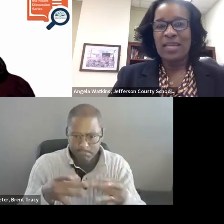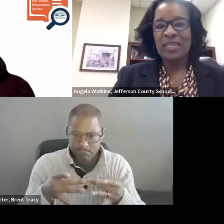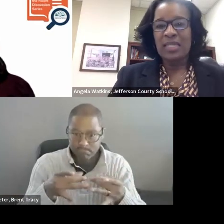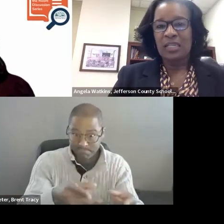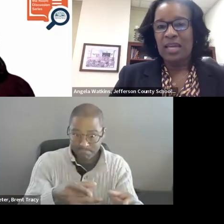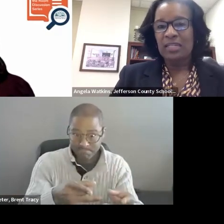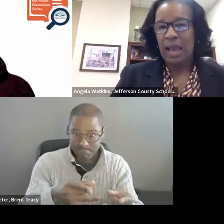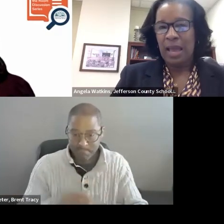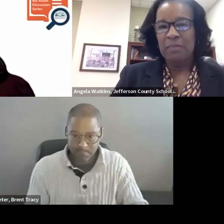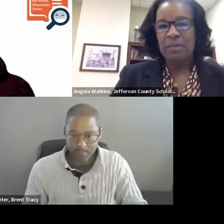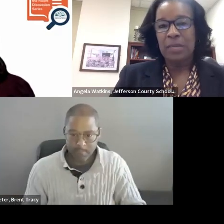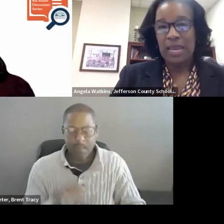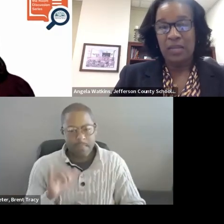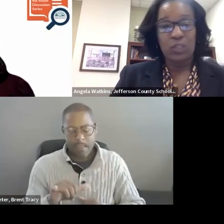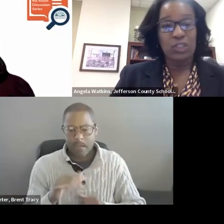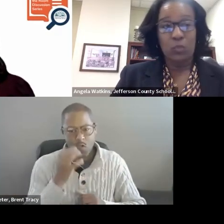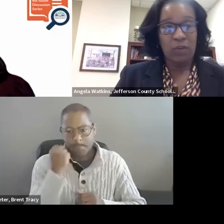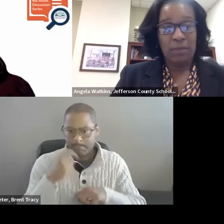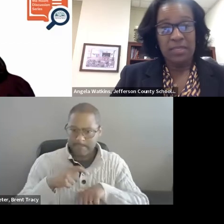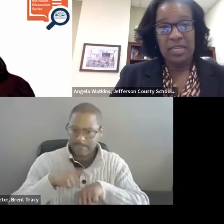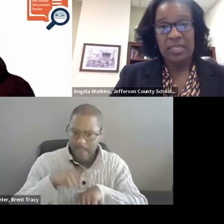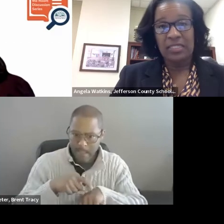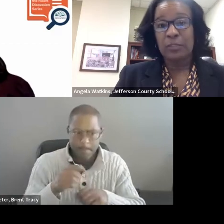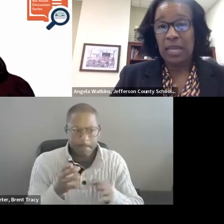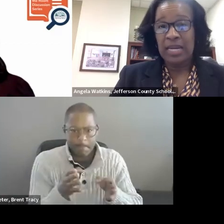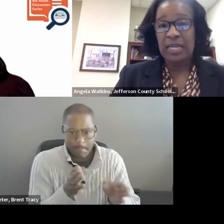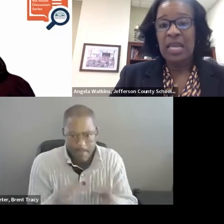That takes a lot of time and planning. This is one of our big things: Planning.